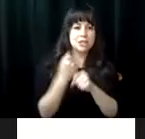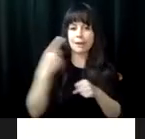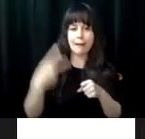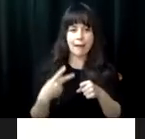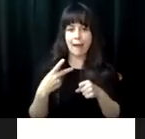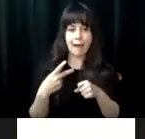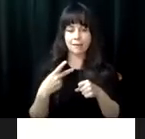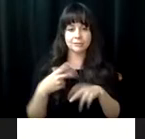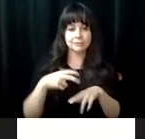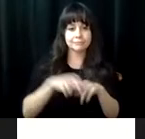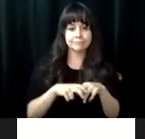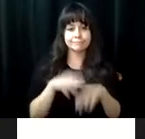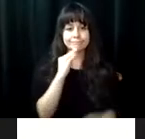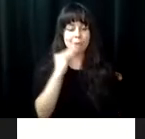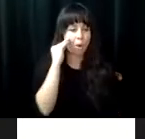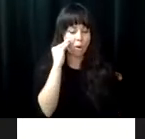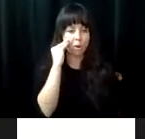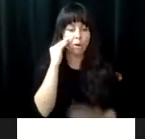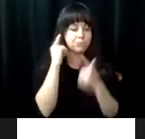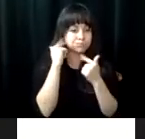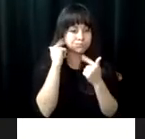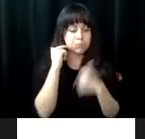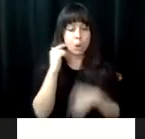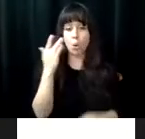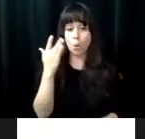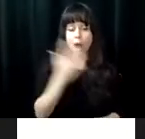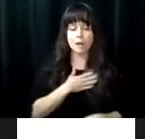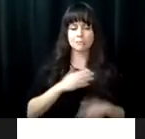is because I spent the last, what, year and a half